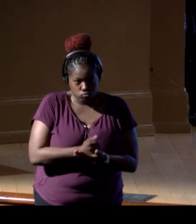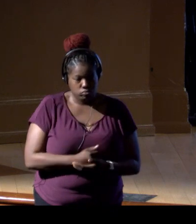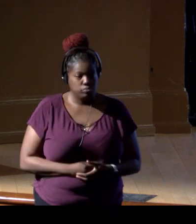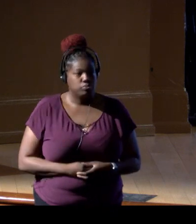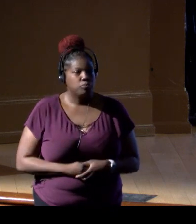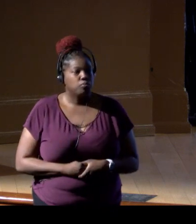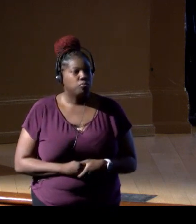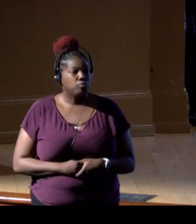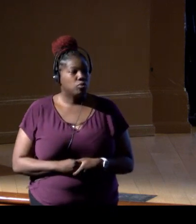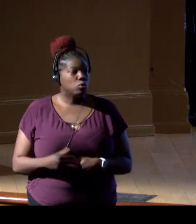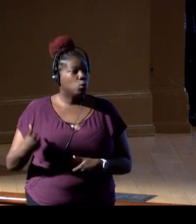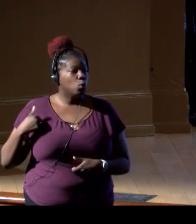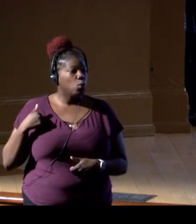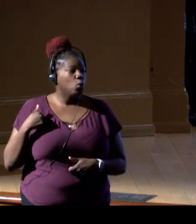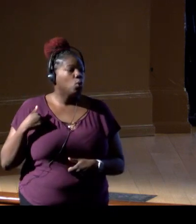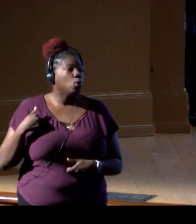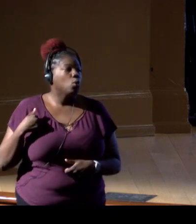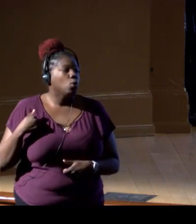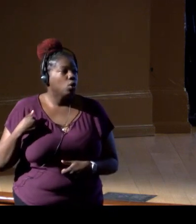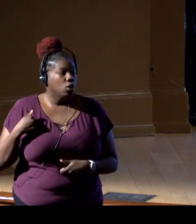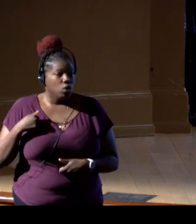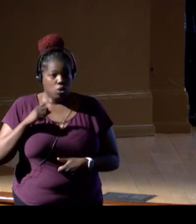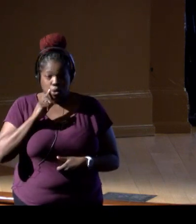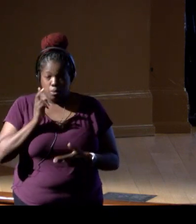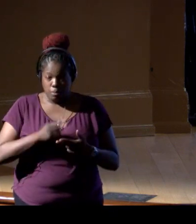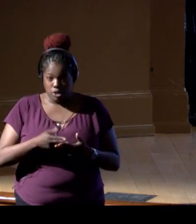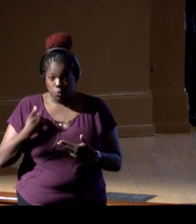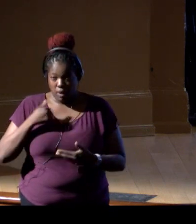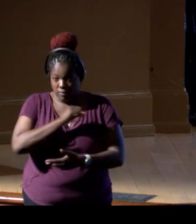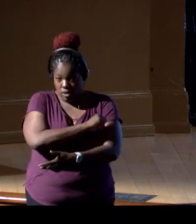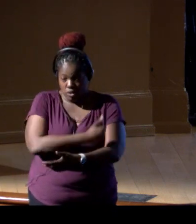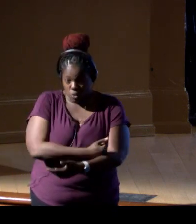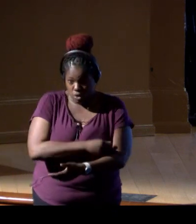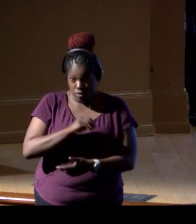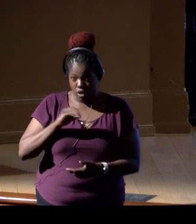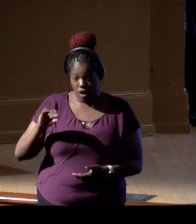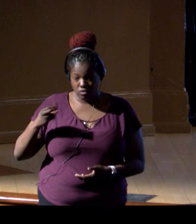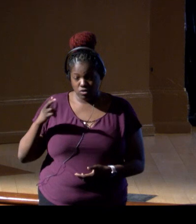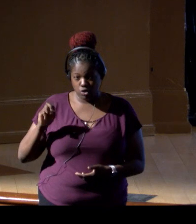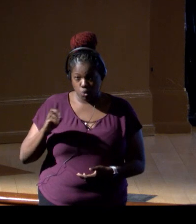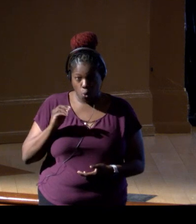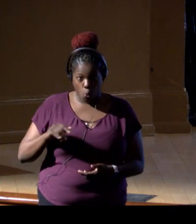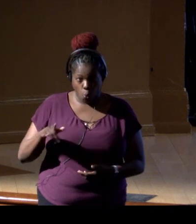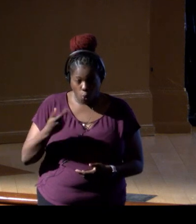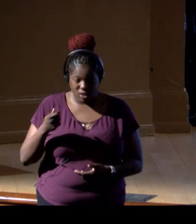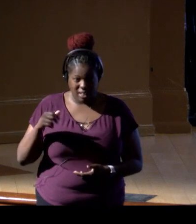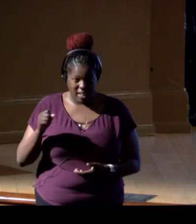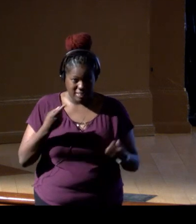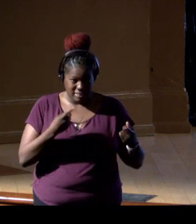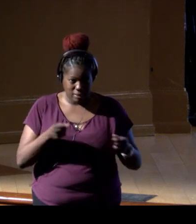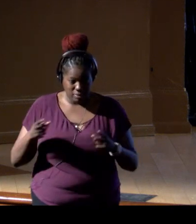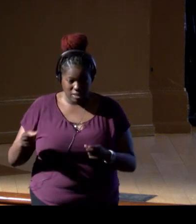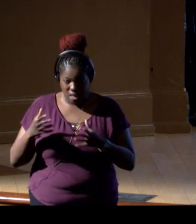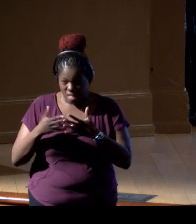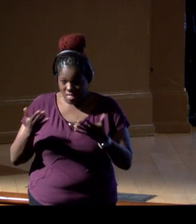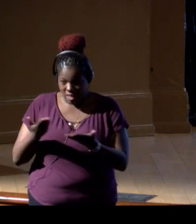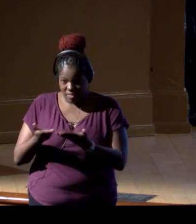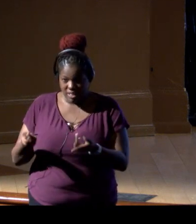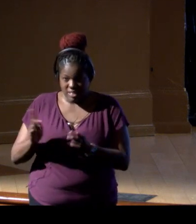You know, we still have, like as I mentioned, authority for offshore oil and gas. There's still a lot of activity going on in the Gulf of Mexico, for example.